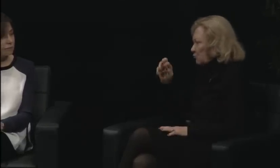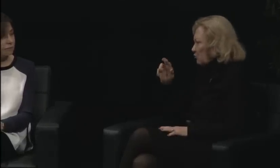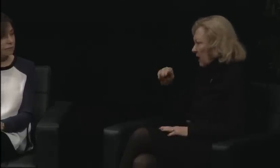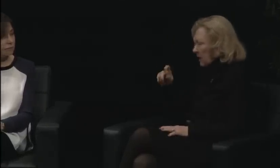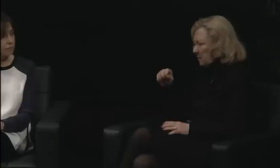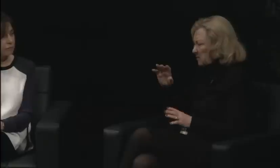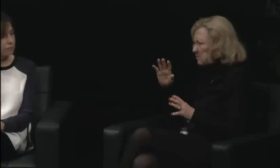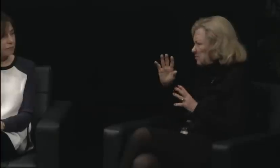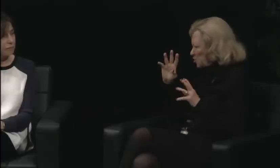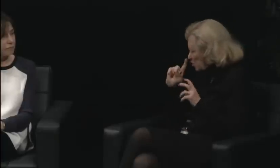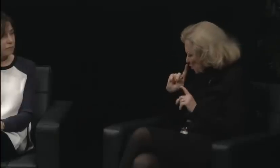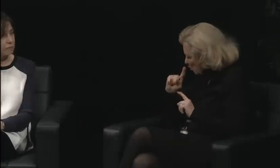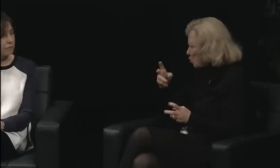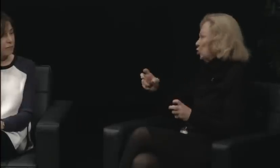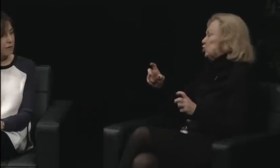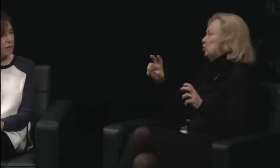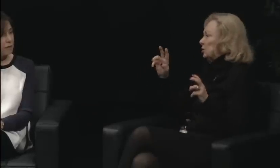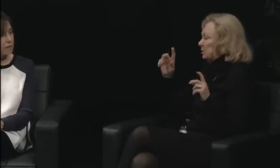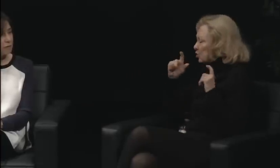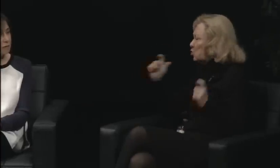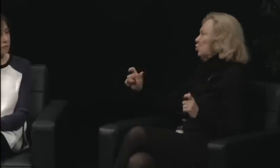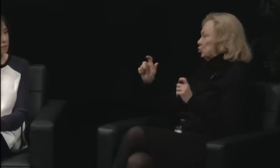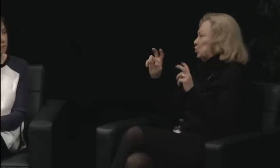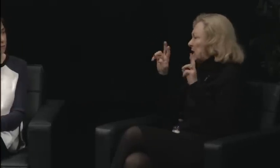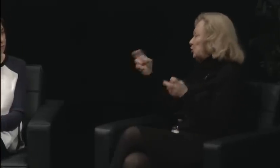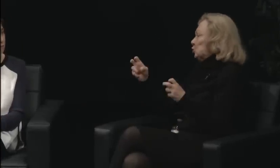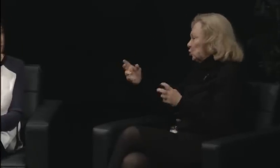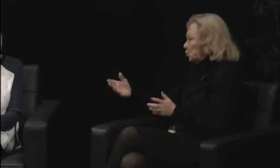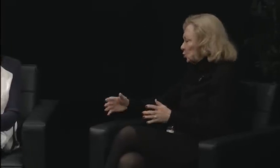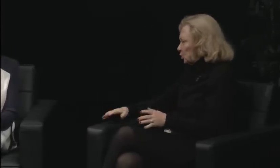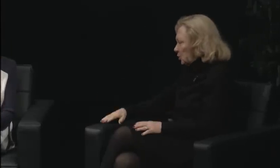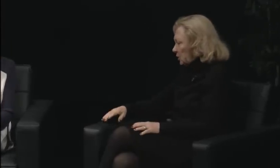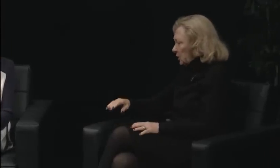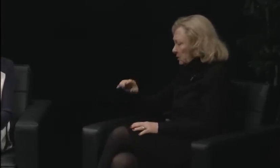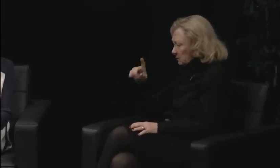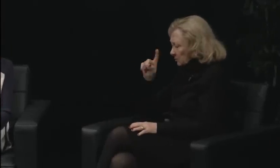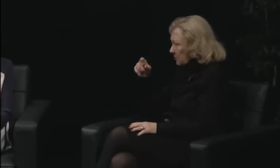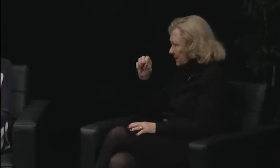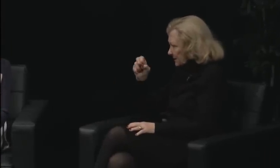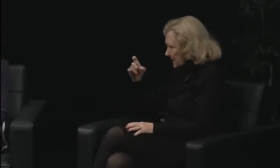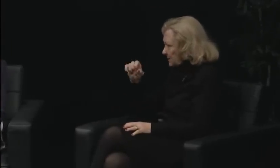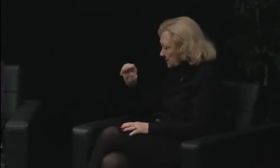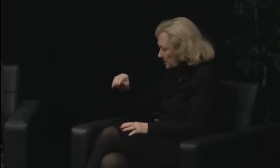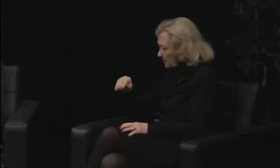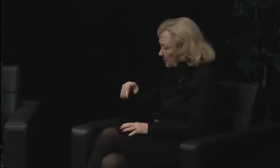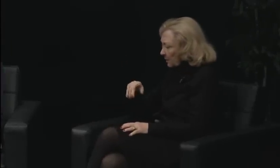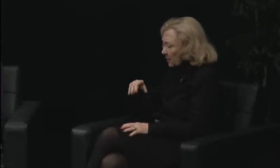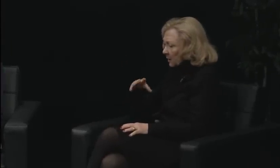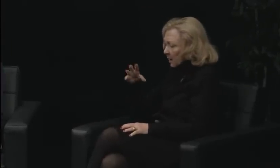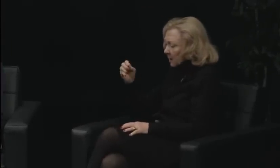I think we're becoming more verbal with our thoughts. Women aren't sitting back passively any longer.